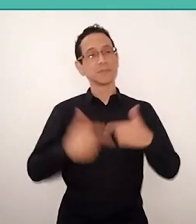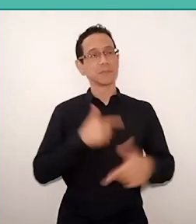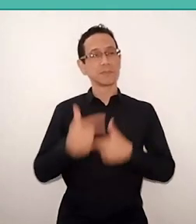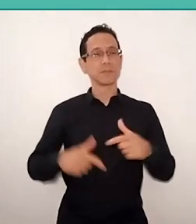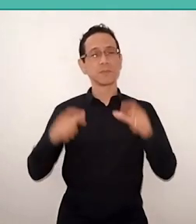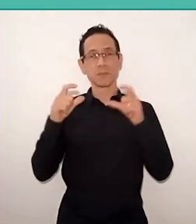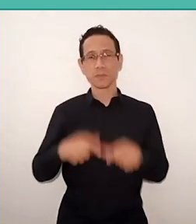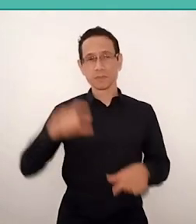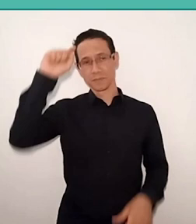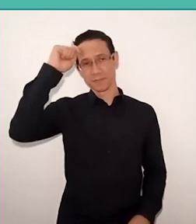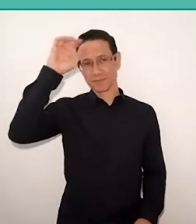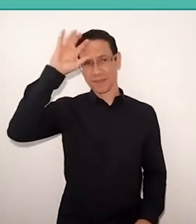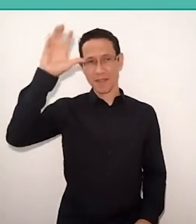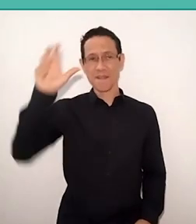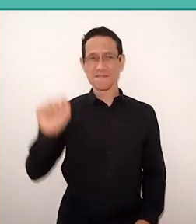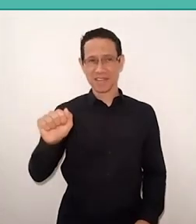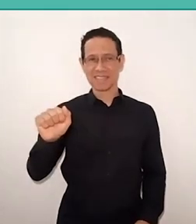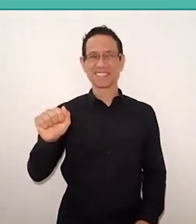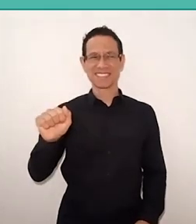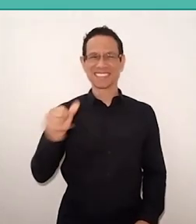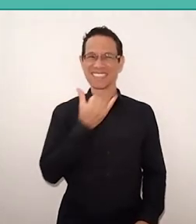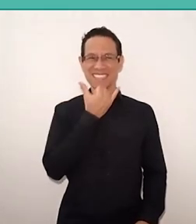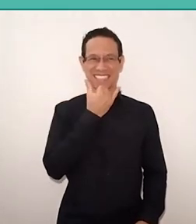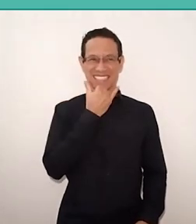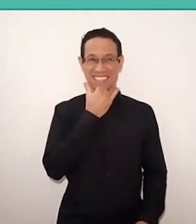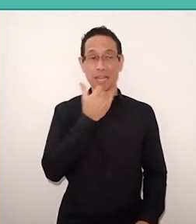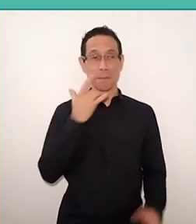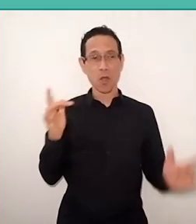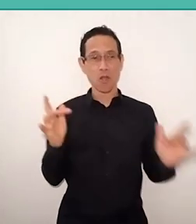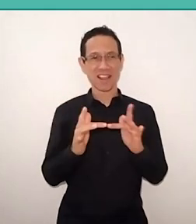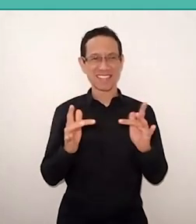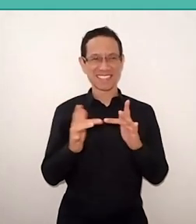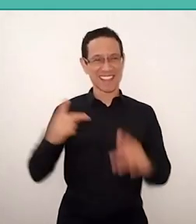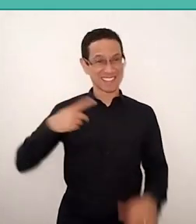So excuse me for this connection with my personal biography